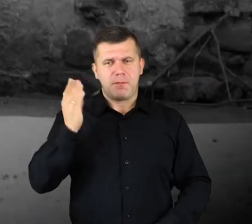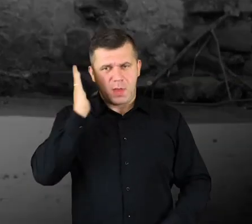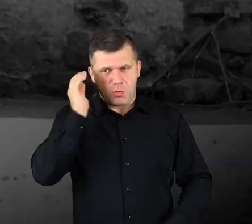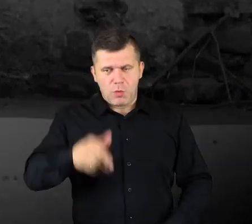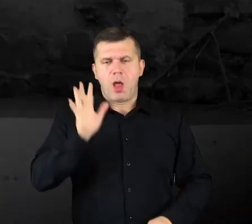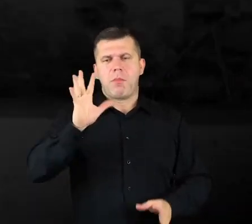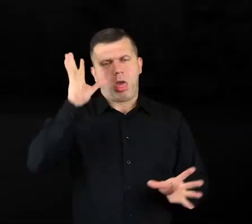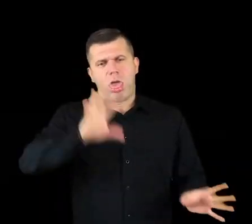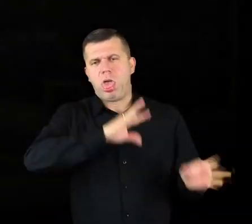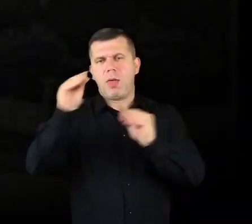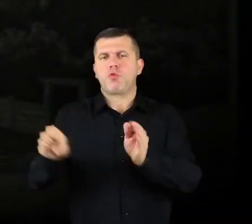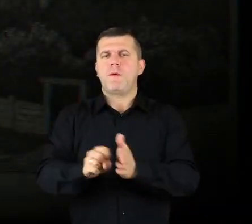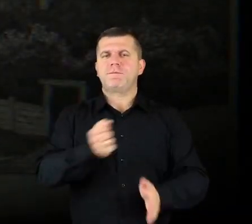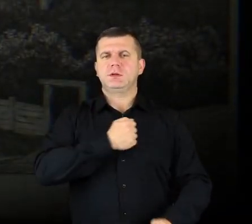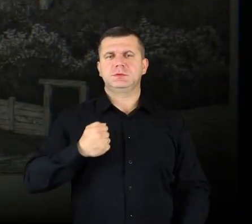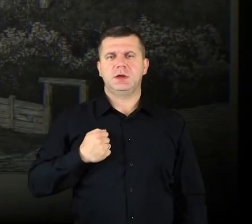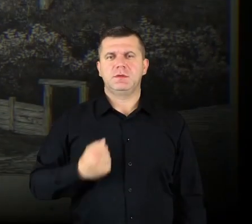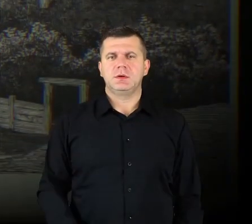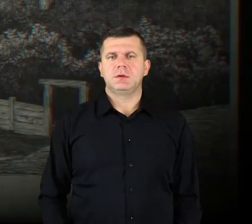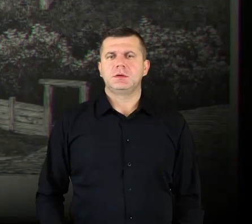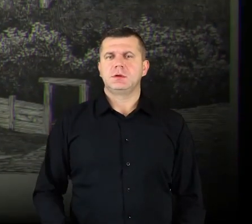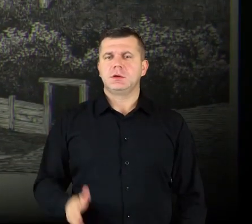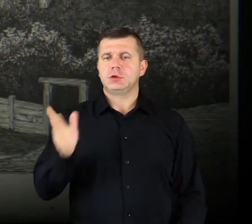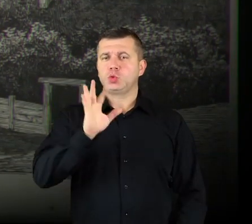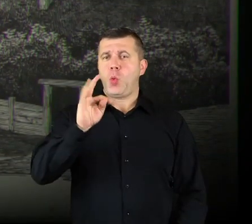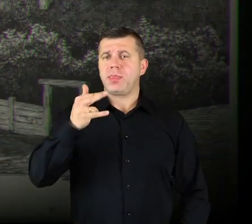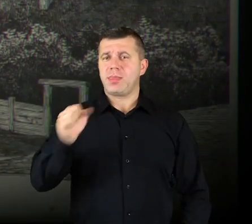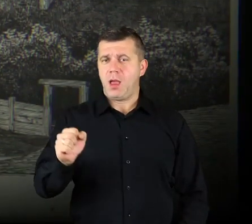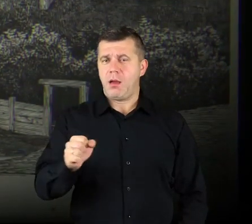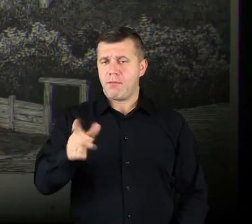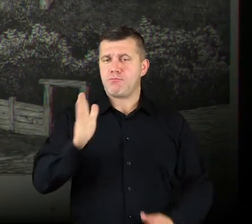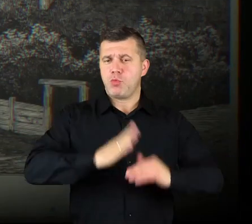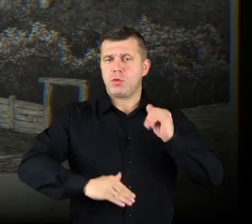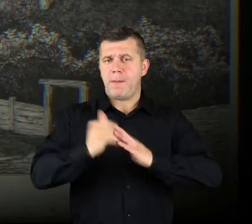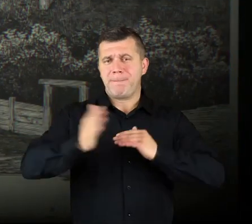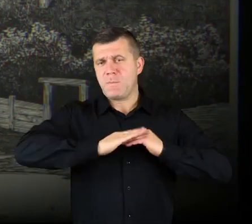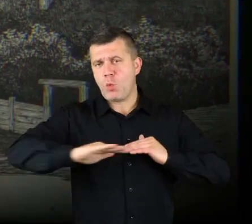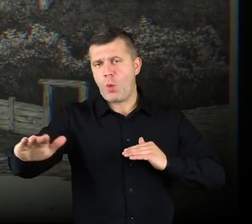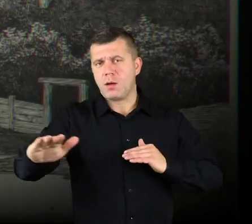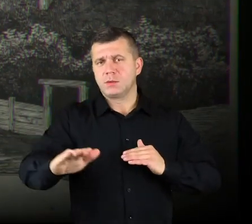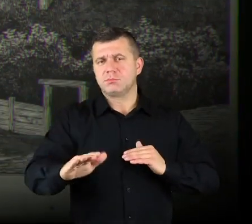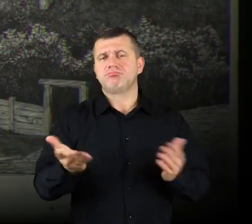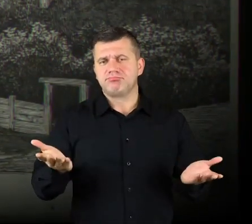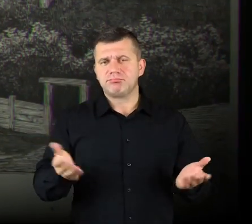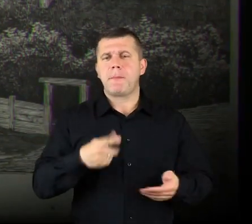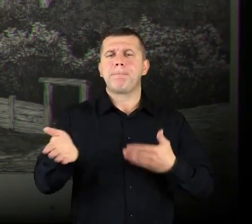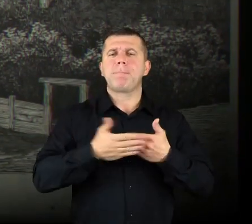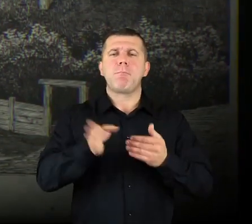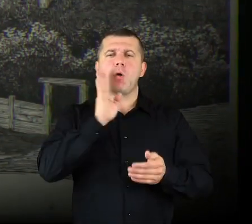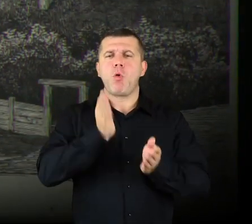and then we moved to Warsaw. <<”Szkuta”, no matter how flat, it was always the similar shape to a boat,